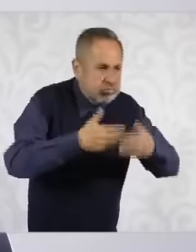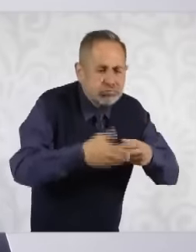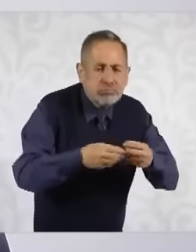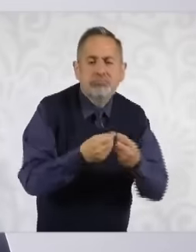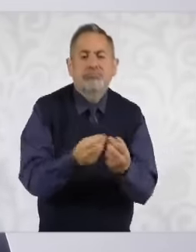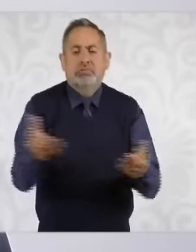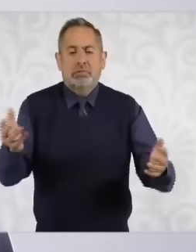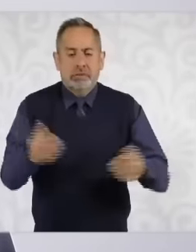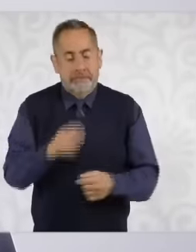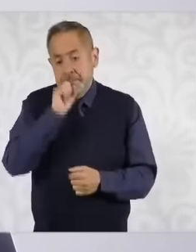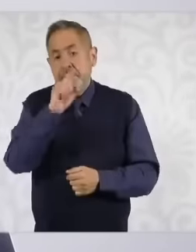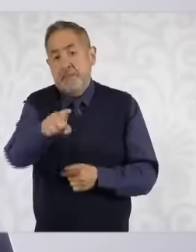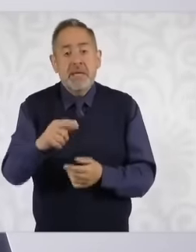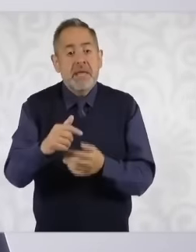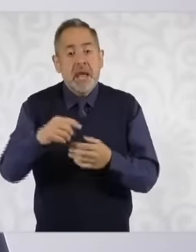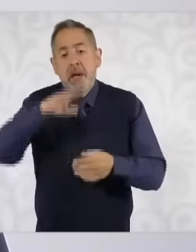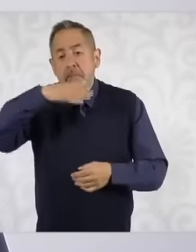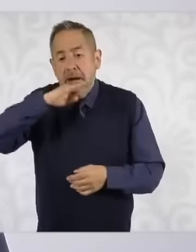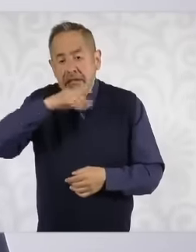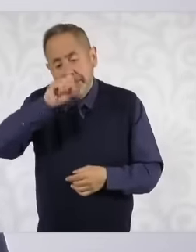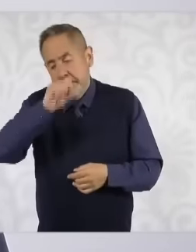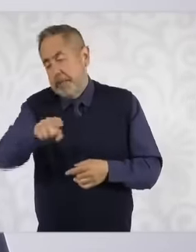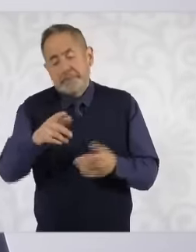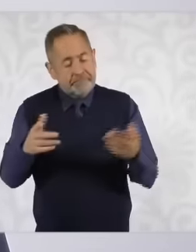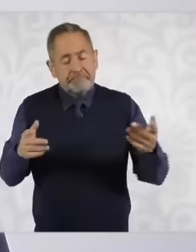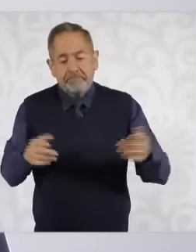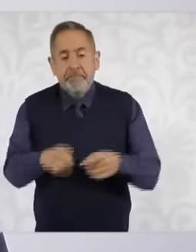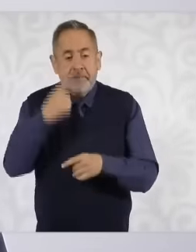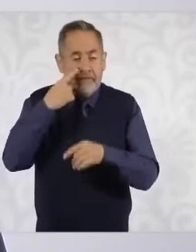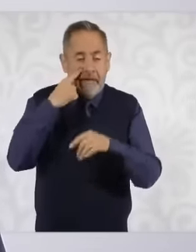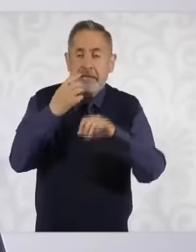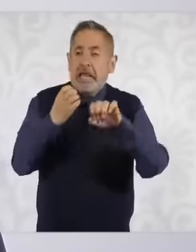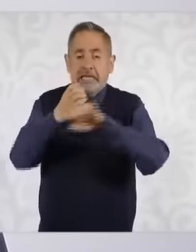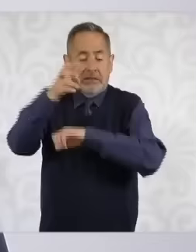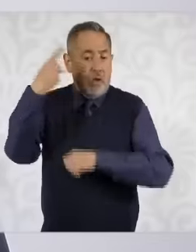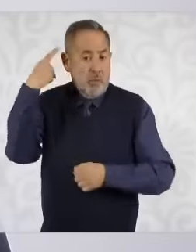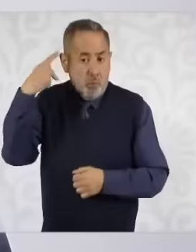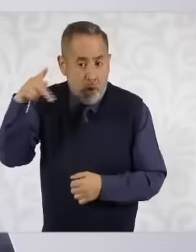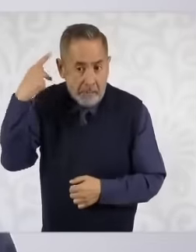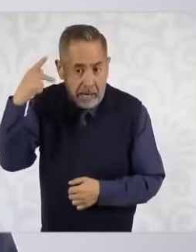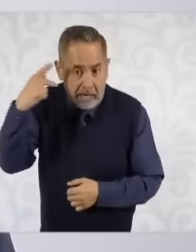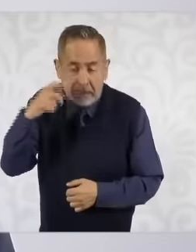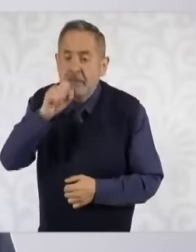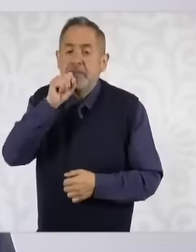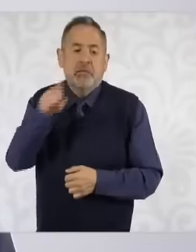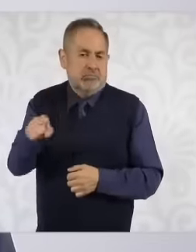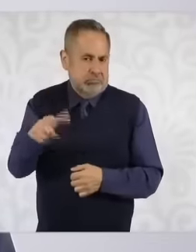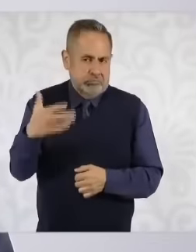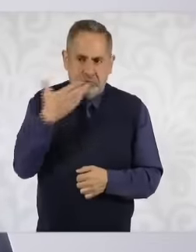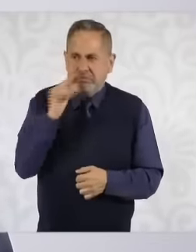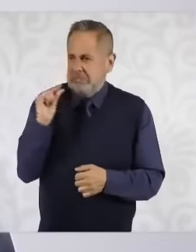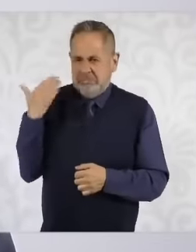we are interested in looking at producers from the state of Puebla. Not long ago they told us that